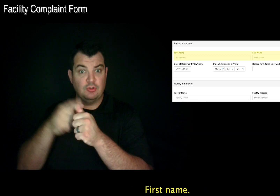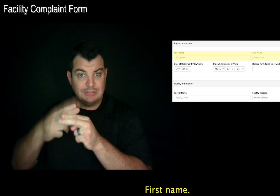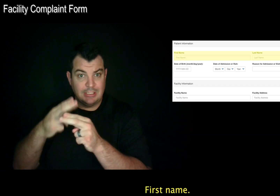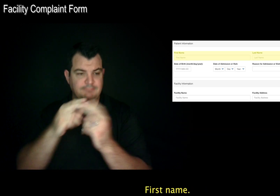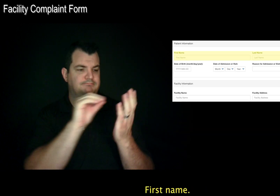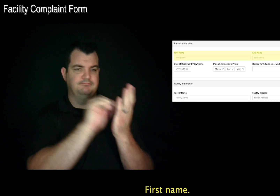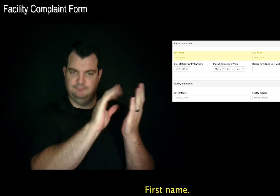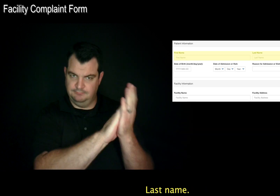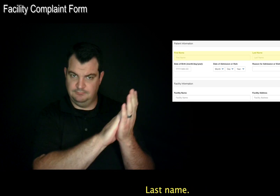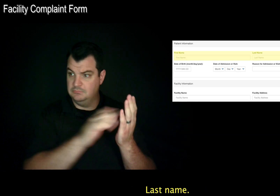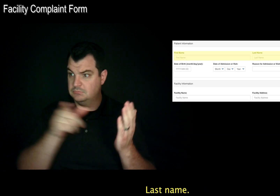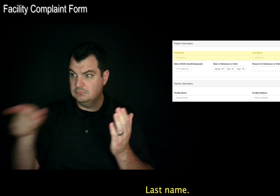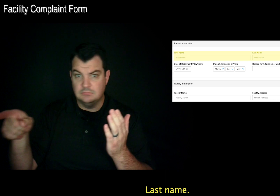First name. Last name.